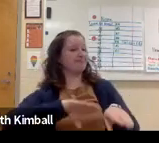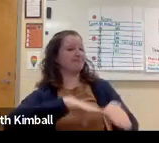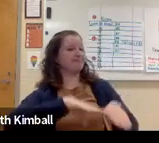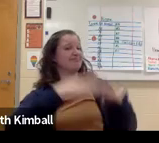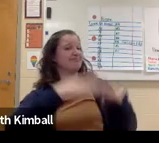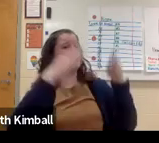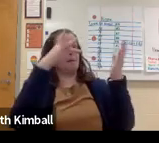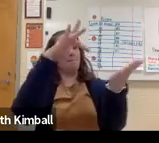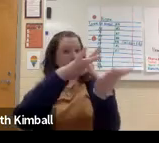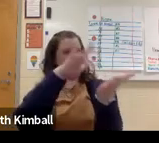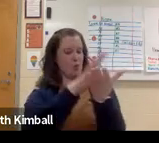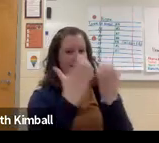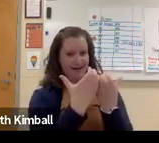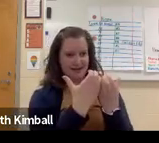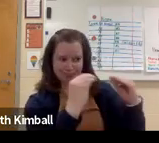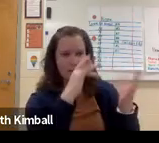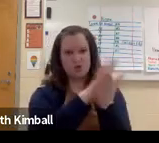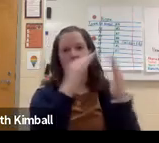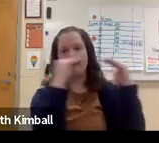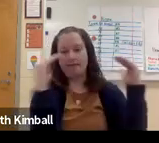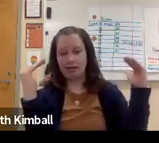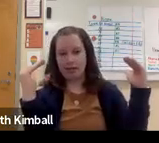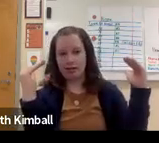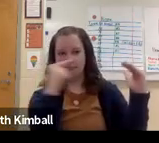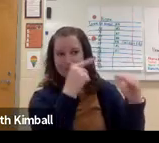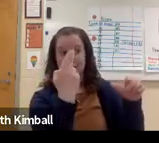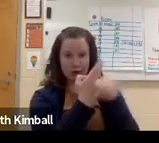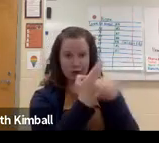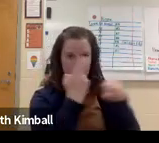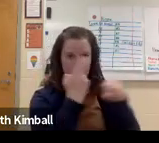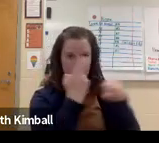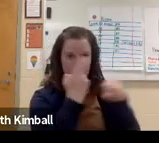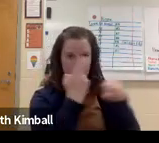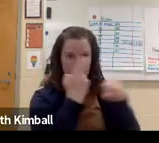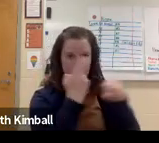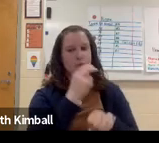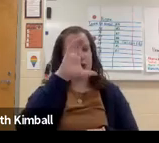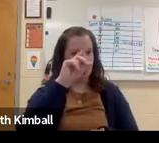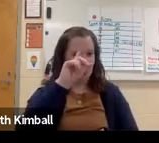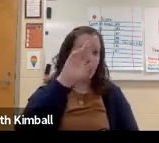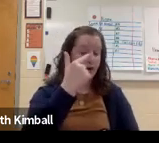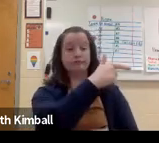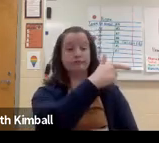And so, like I said, I opened up the class at a middle school